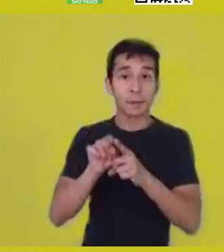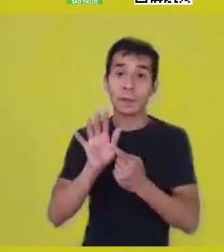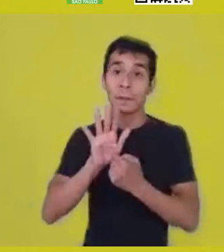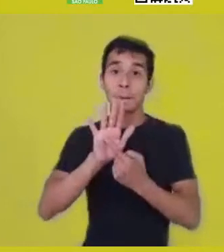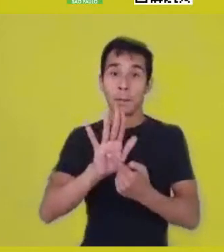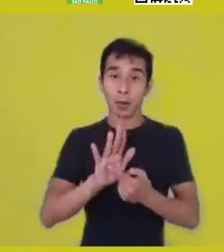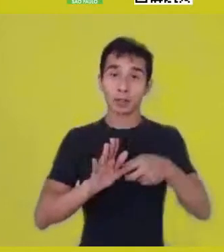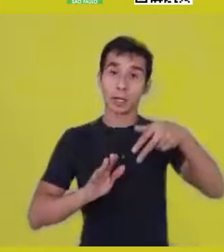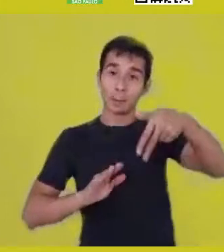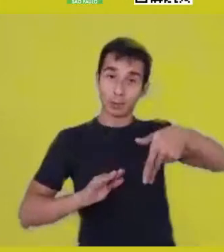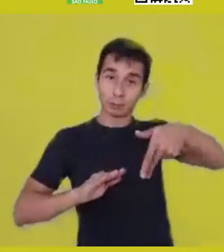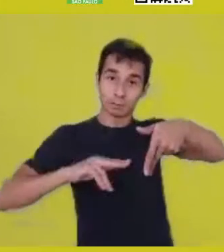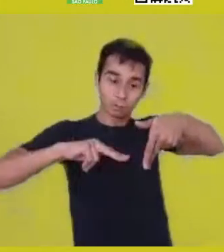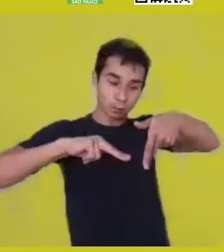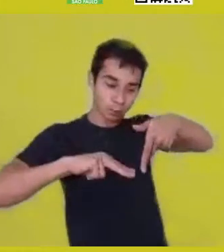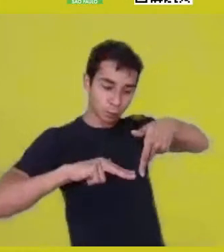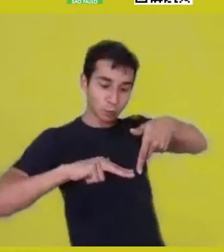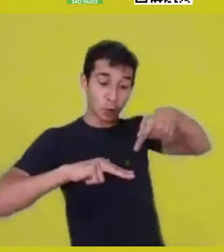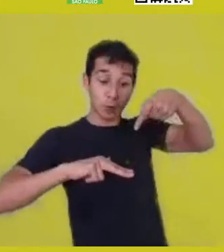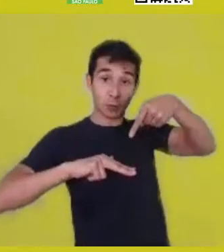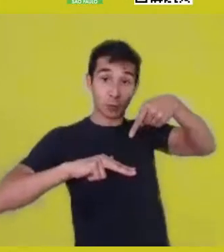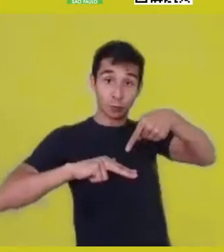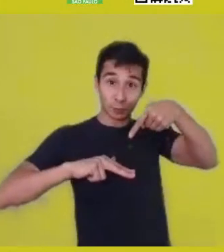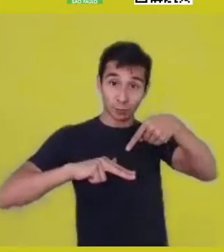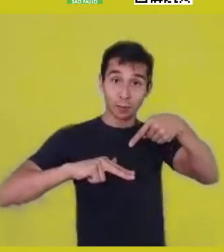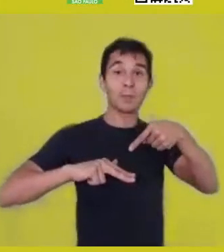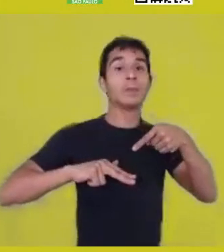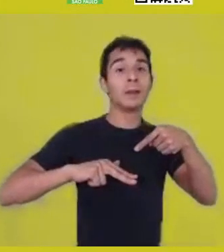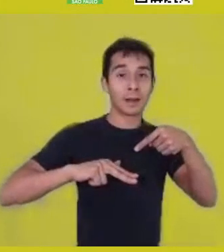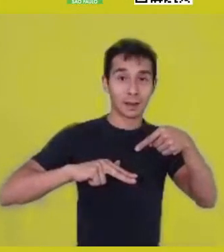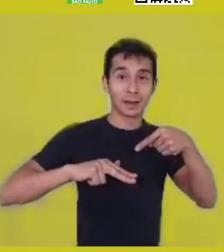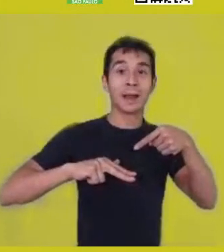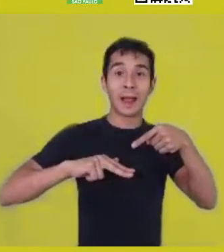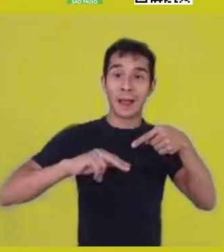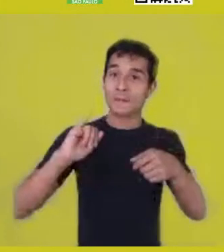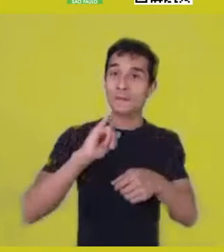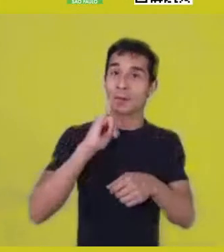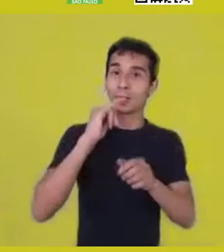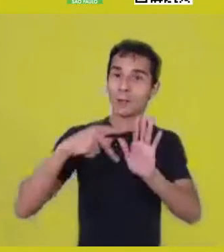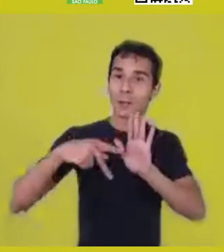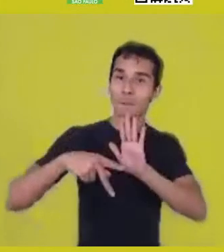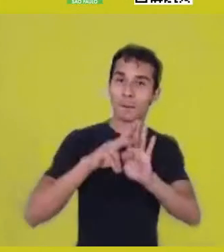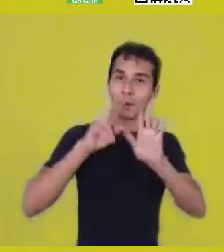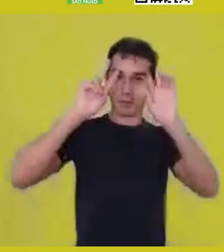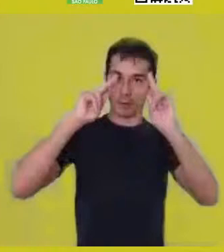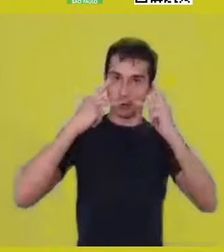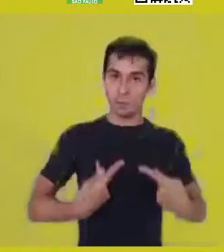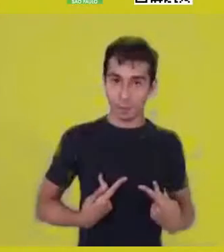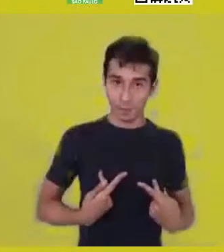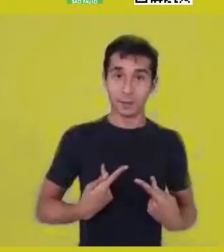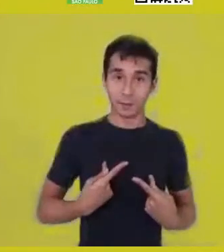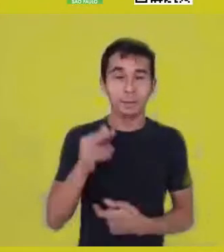Interesting how the shadow is deprecated in Plato’s “Republic”, when thinking about this soul, this rationality,